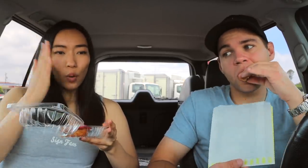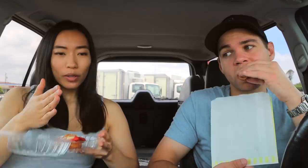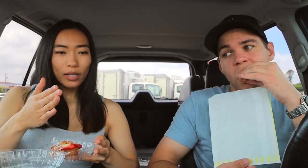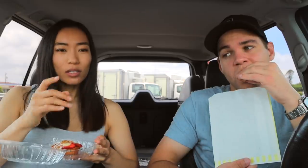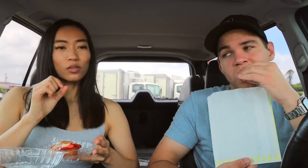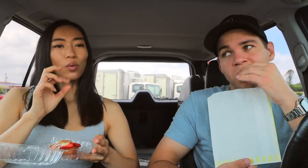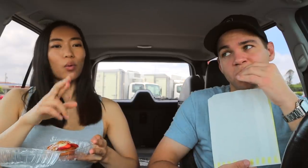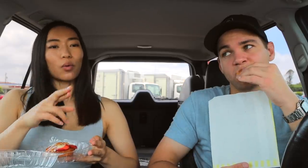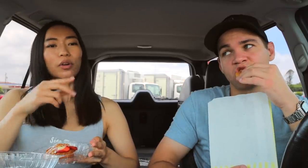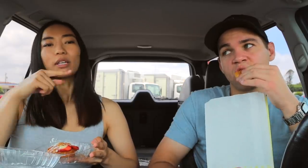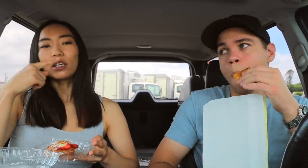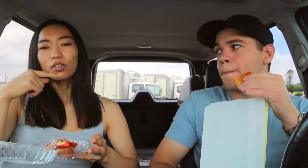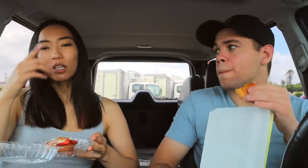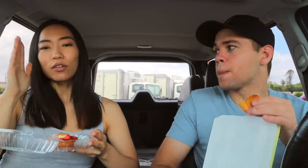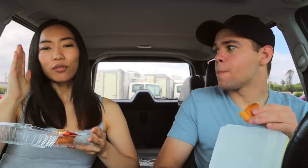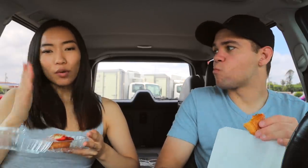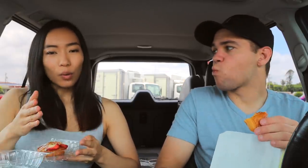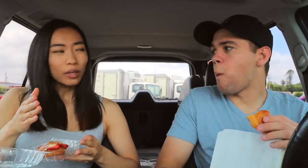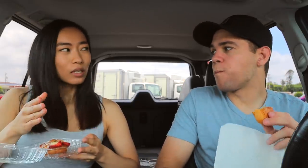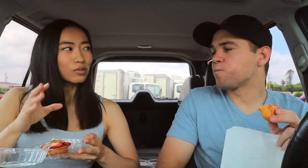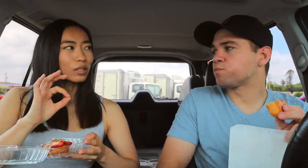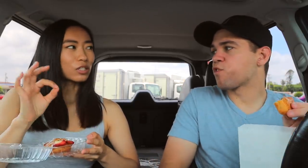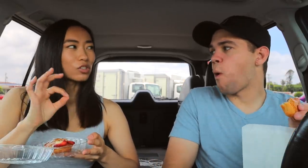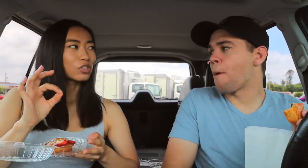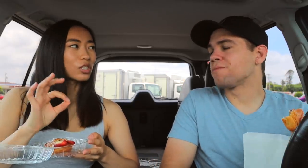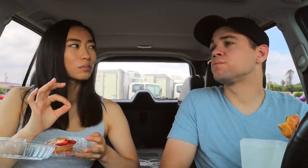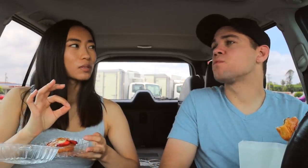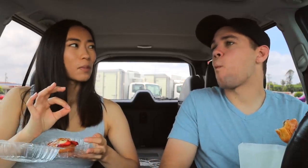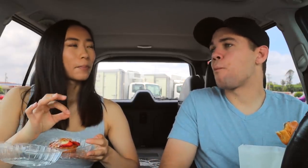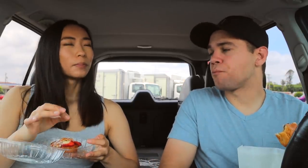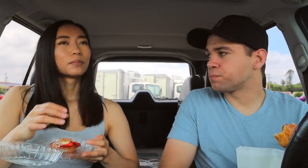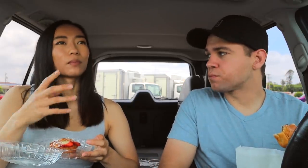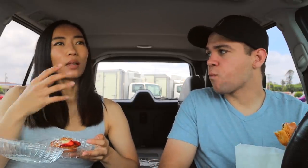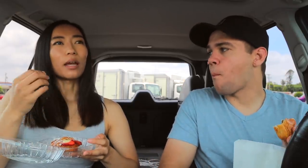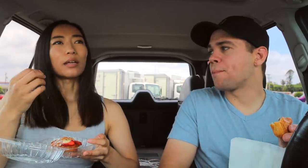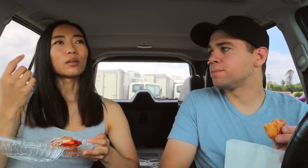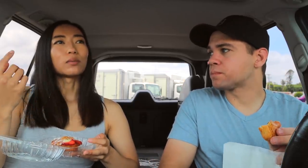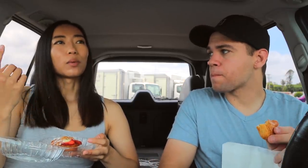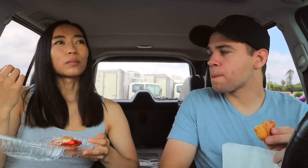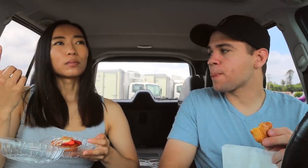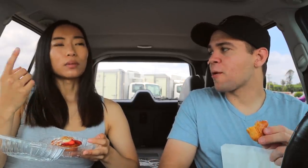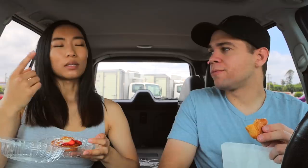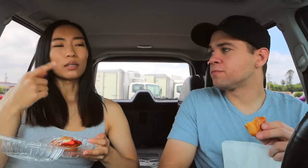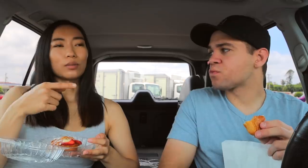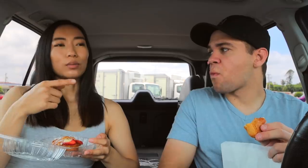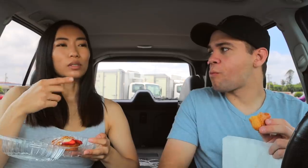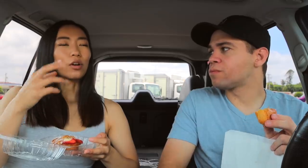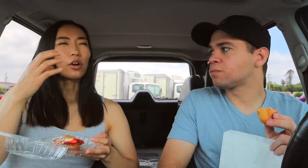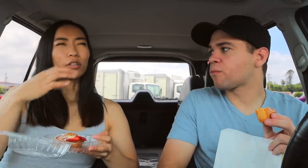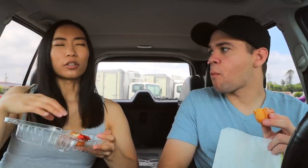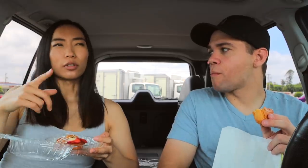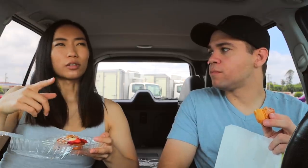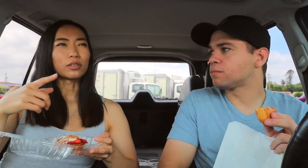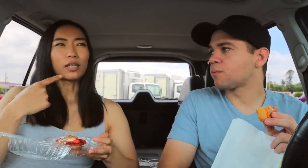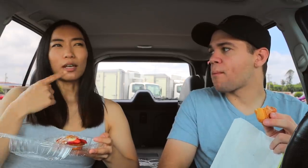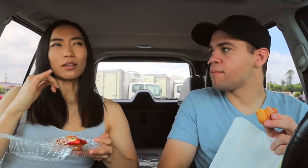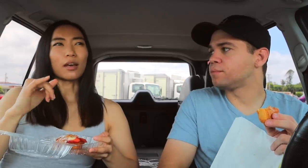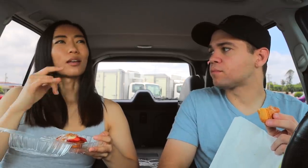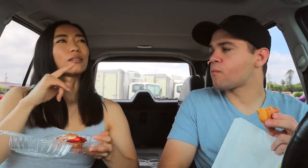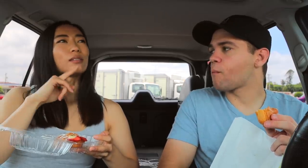focused or hearing-focused relationships and It was a article saying that